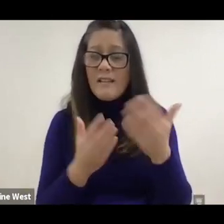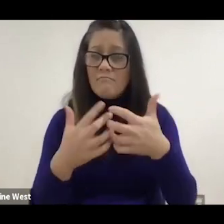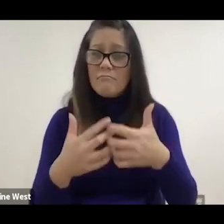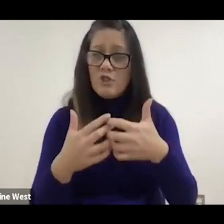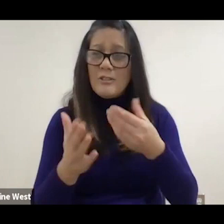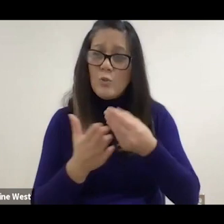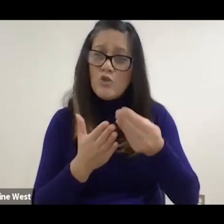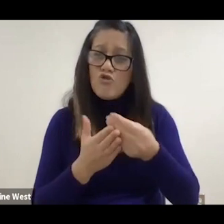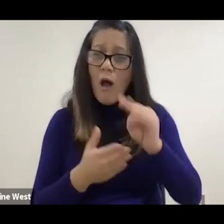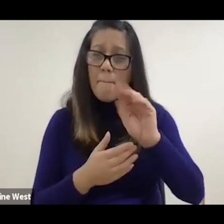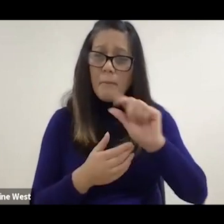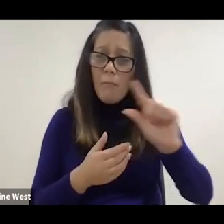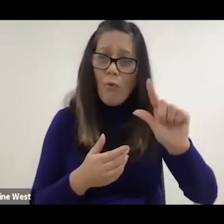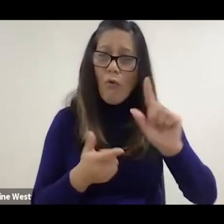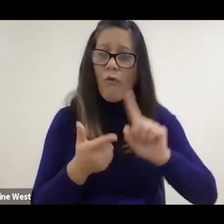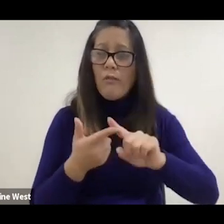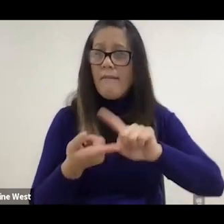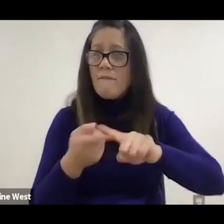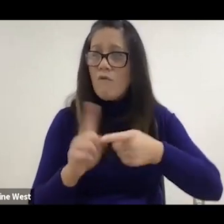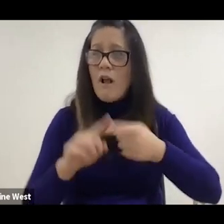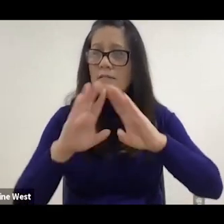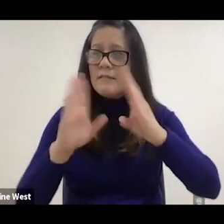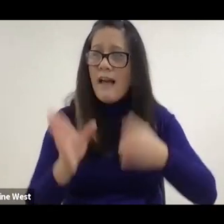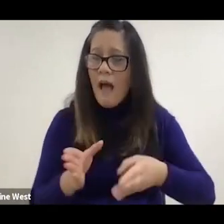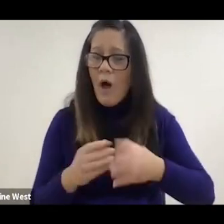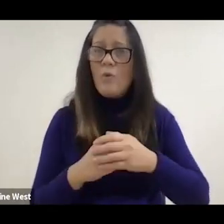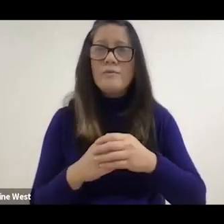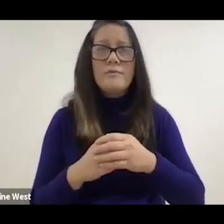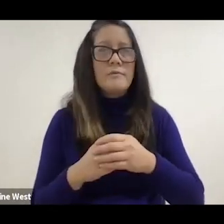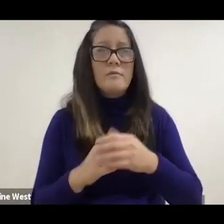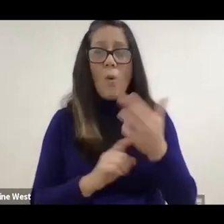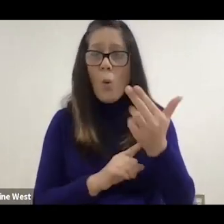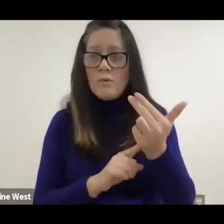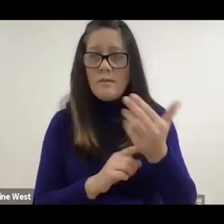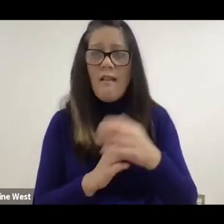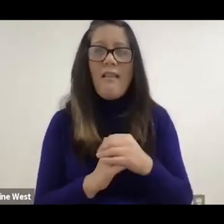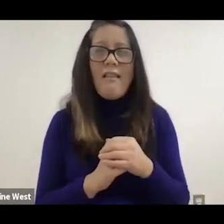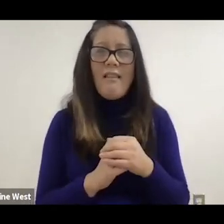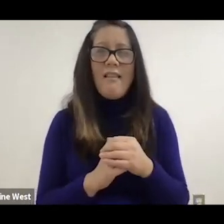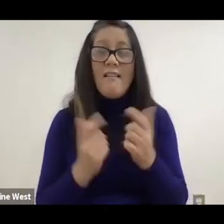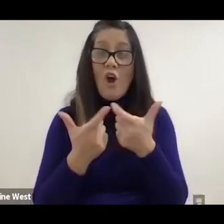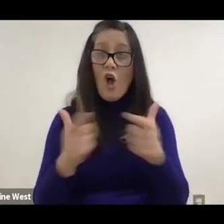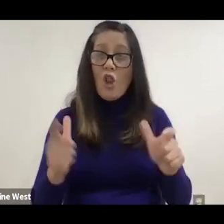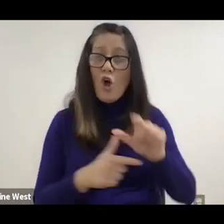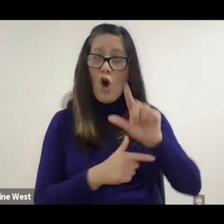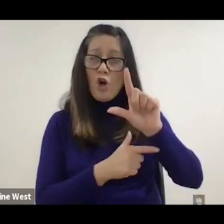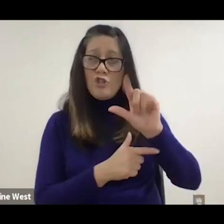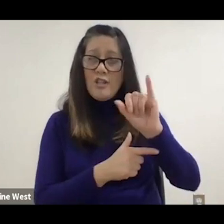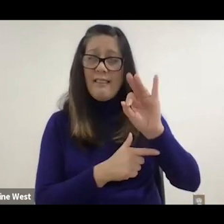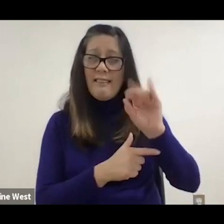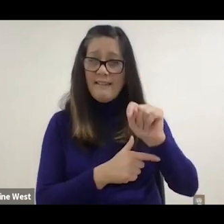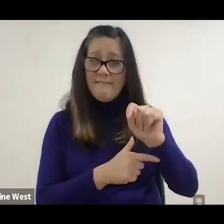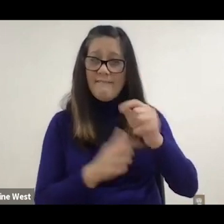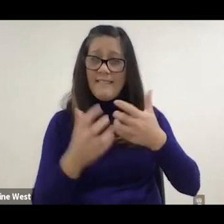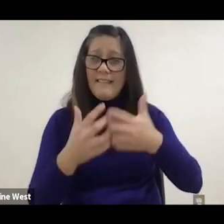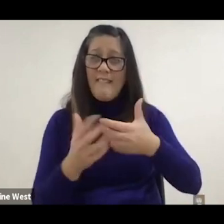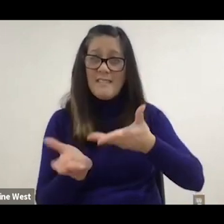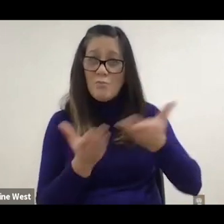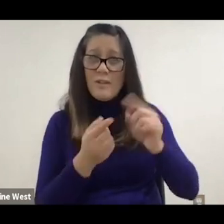or to hotel or something like that where you wouldn't necessarily be able to take a large lift device upper lift device. And if you want to,